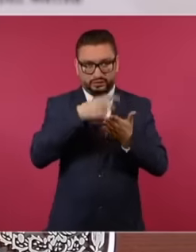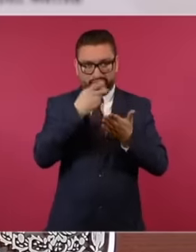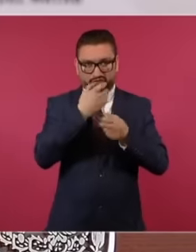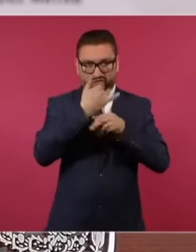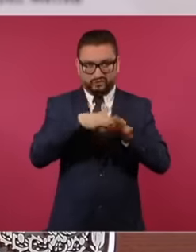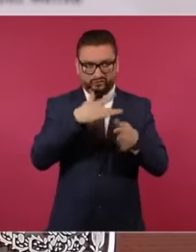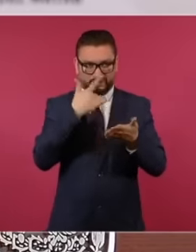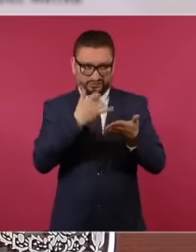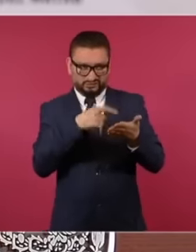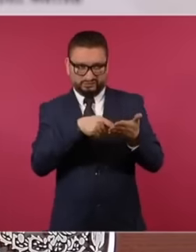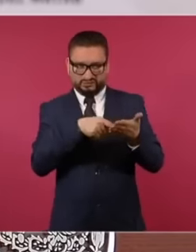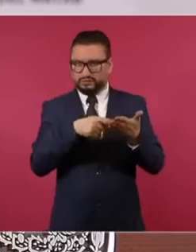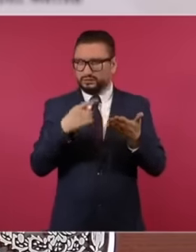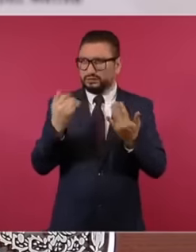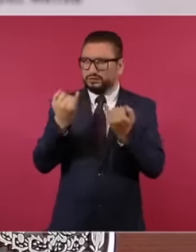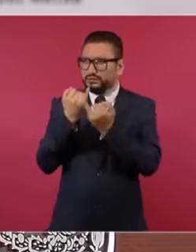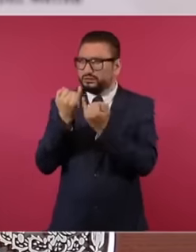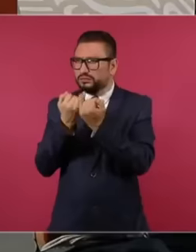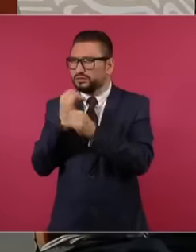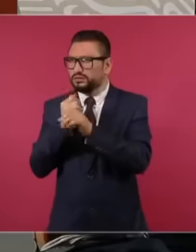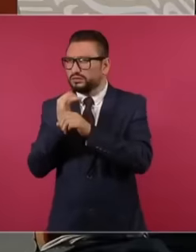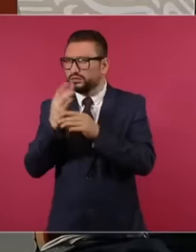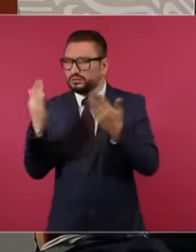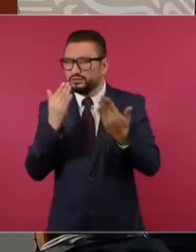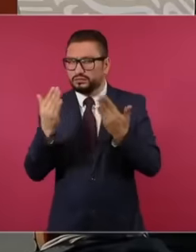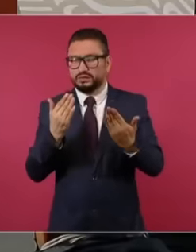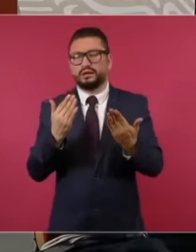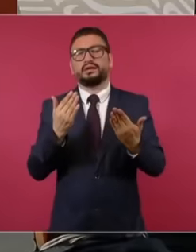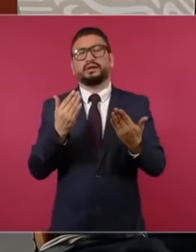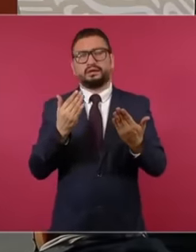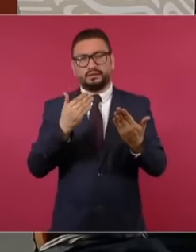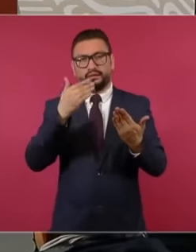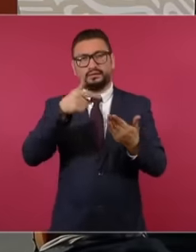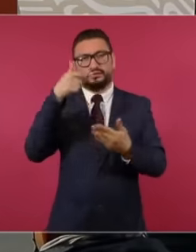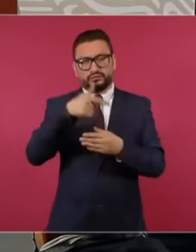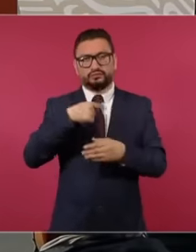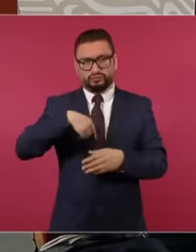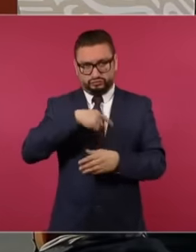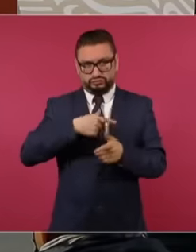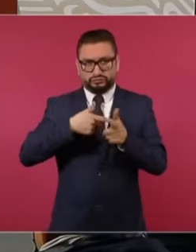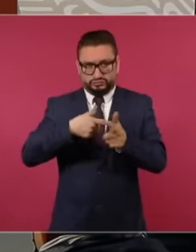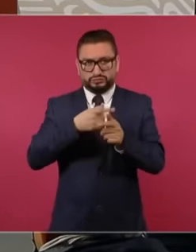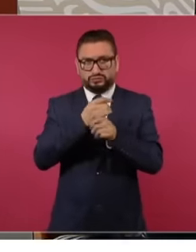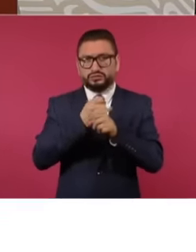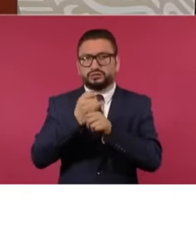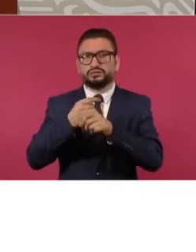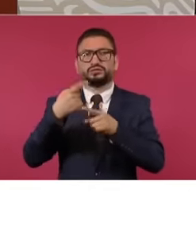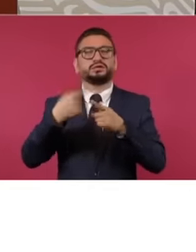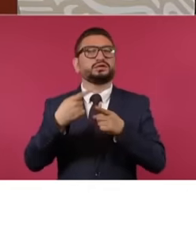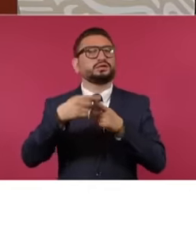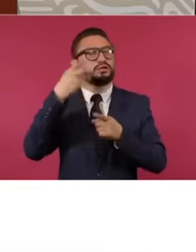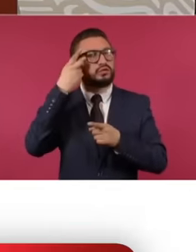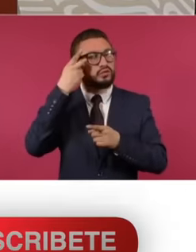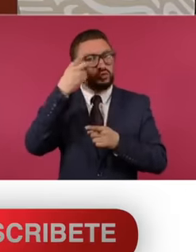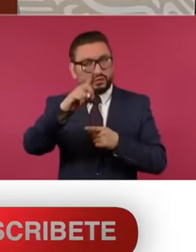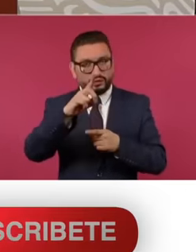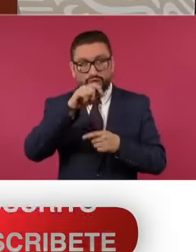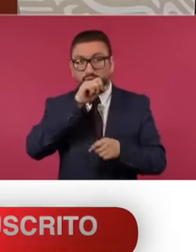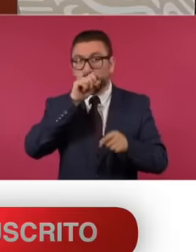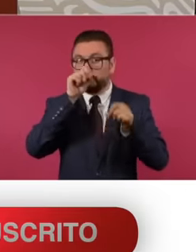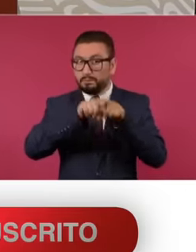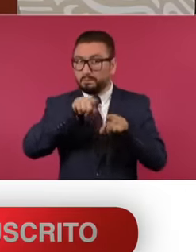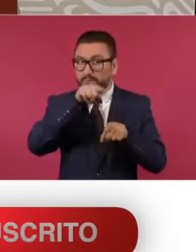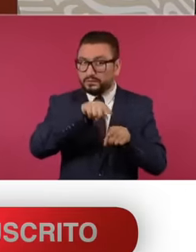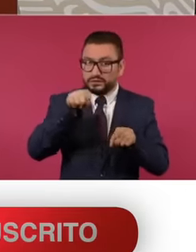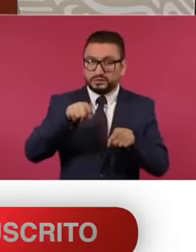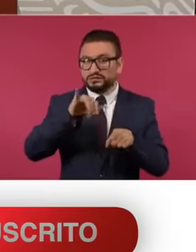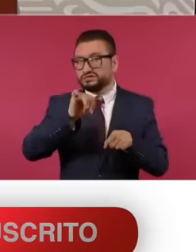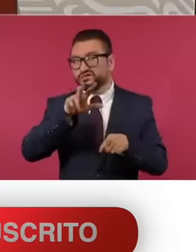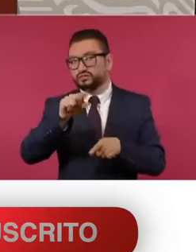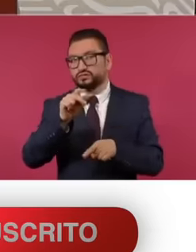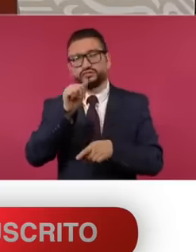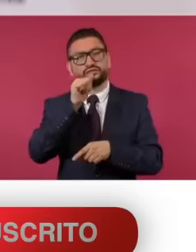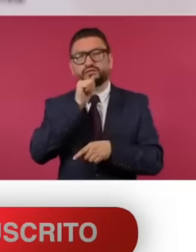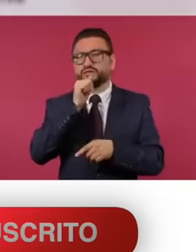Czech banks give us as unusual. We are then finding out if the owner is the same or not. We have not been able to verify this